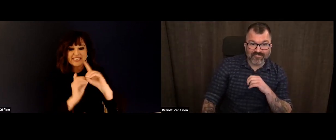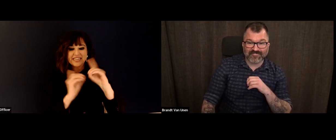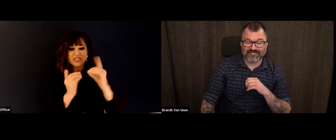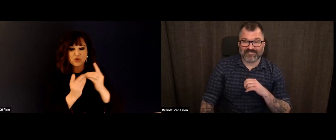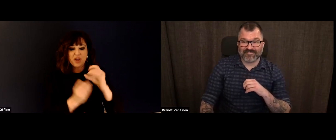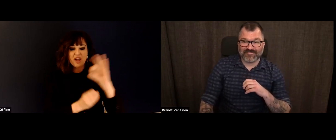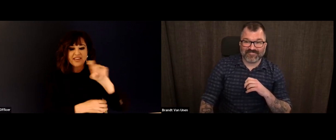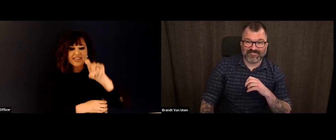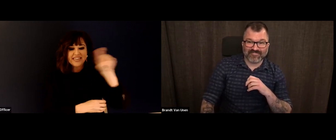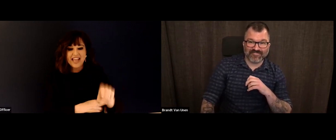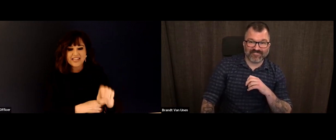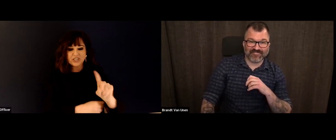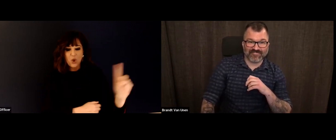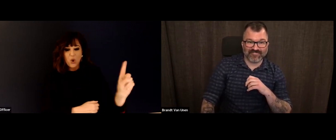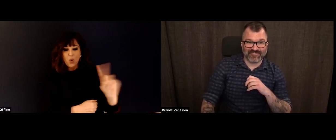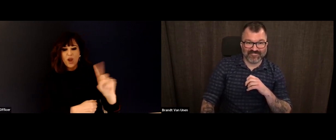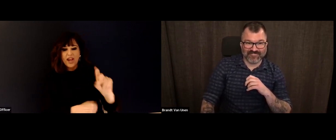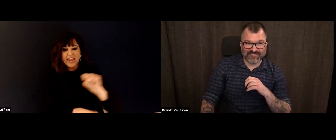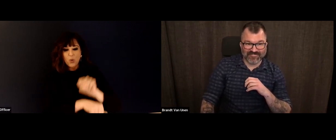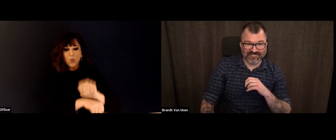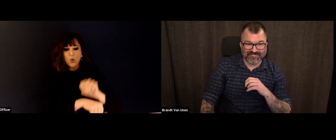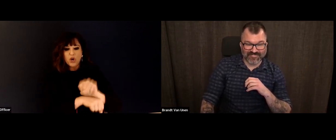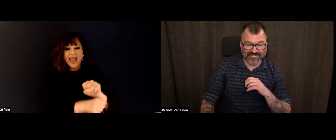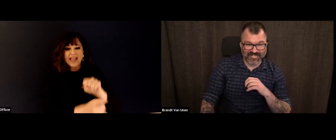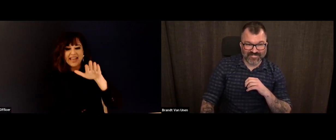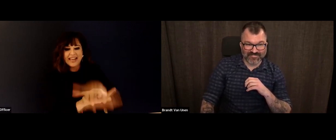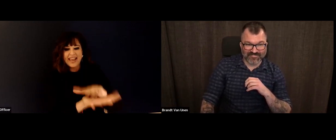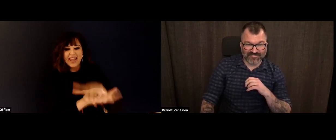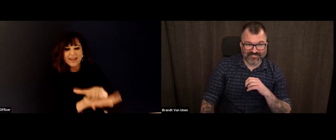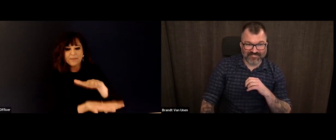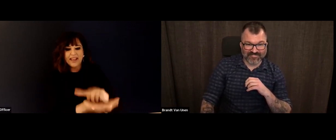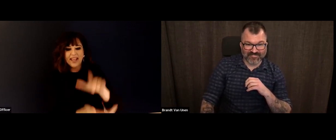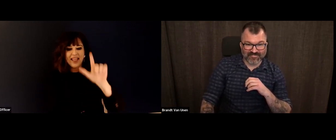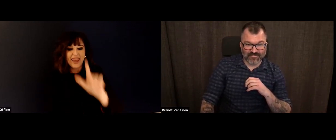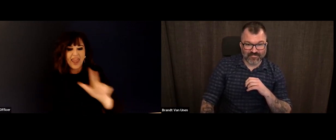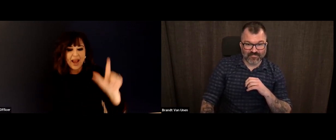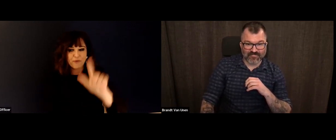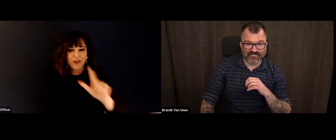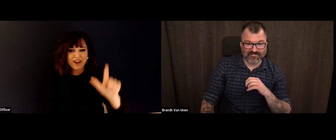Austin, Texas, the Austin Community district and Palomino